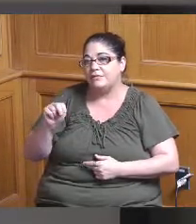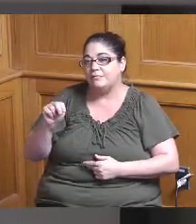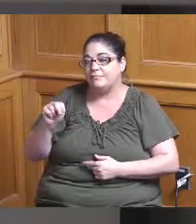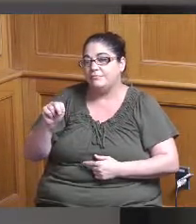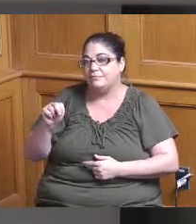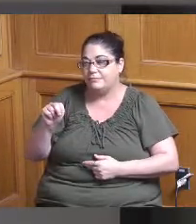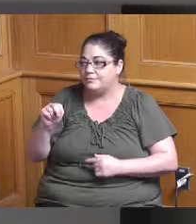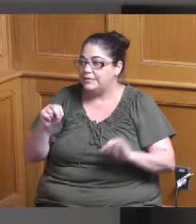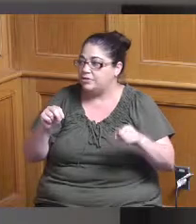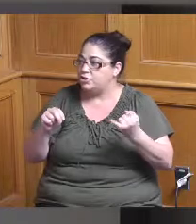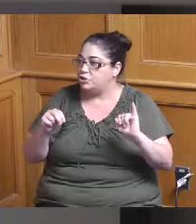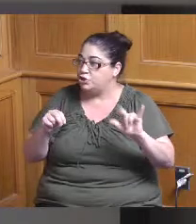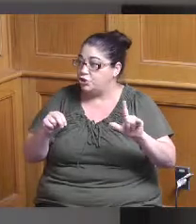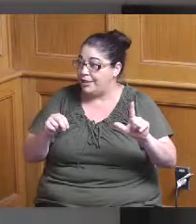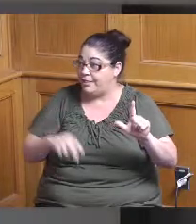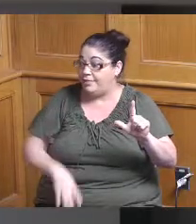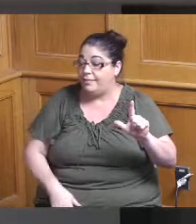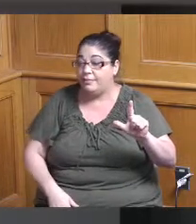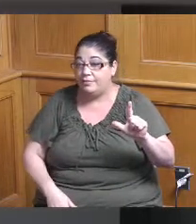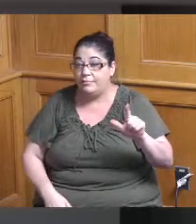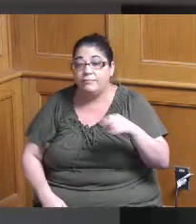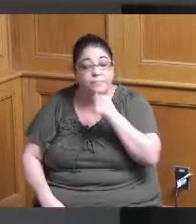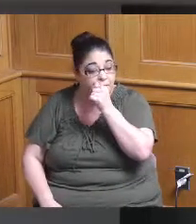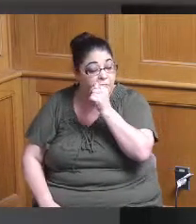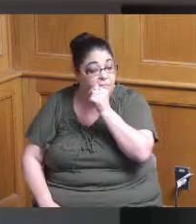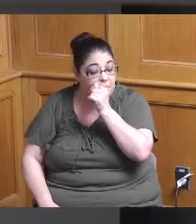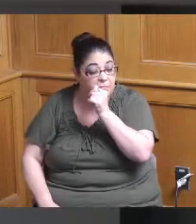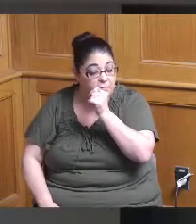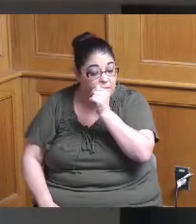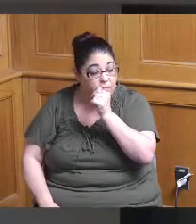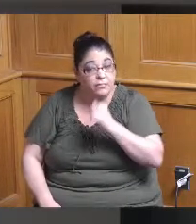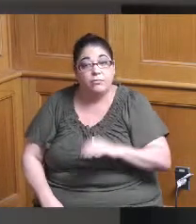with that I will get started first with the community revitalization